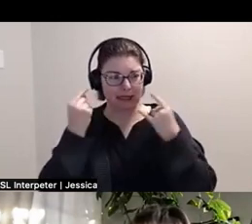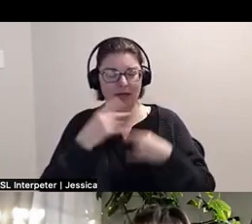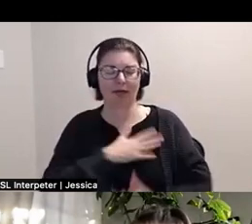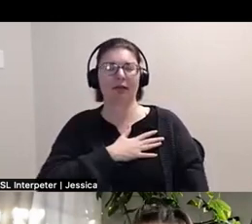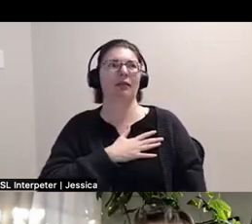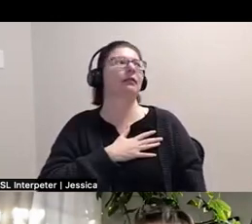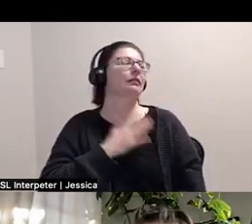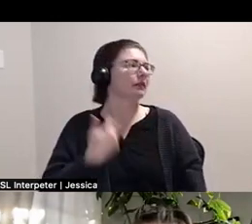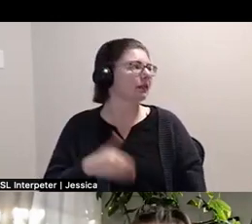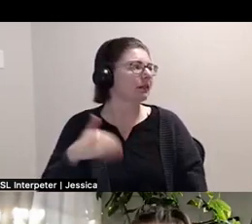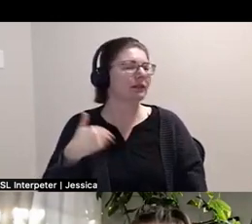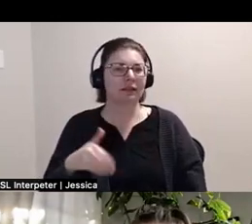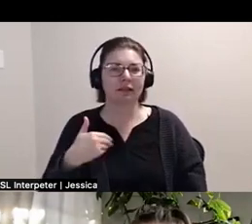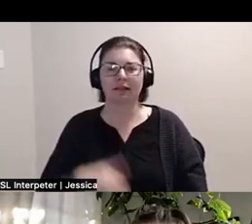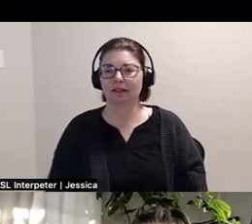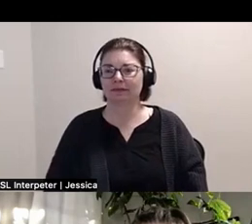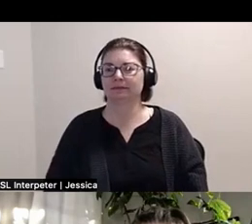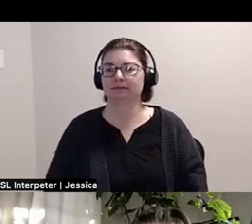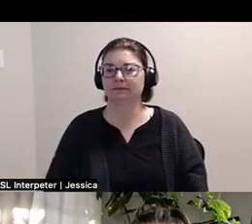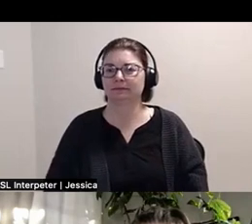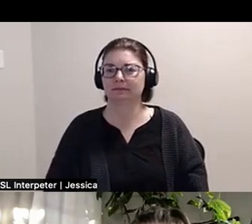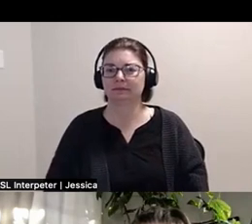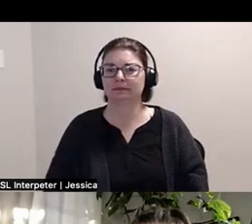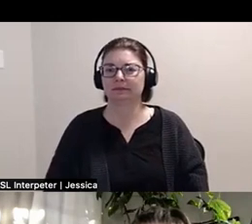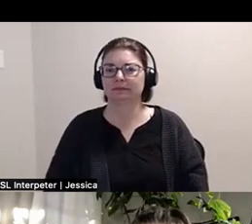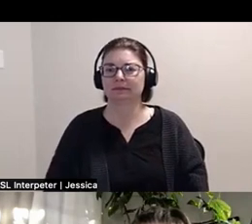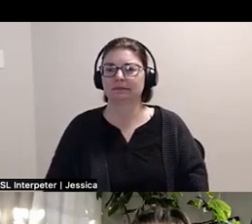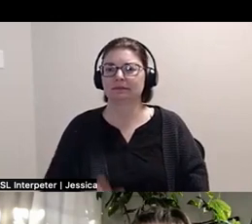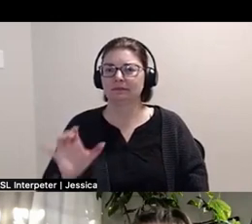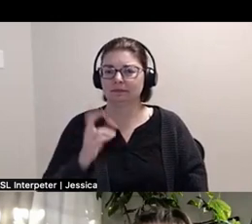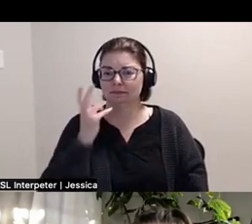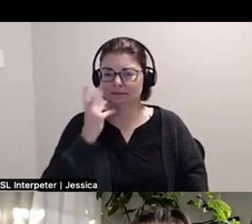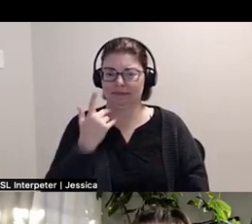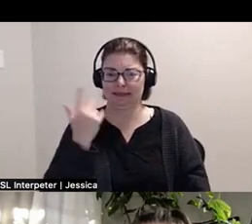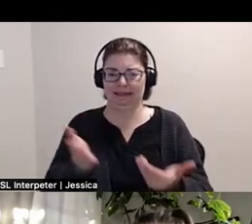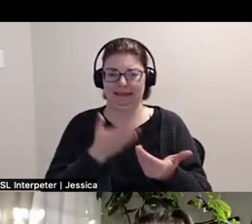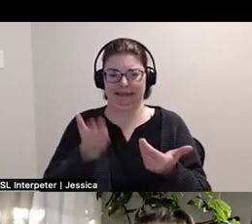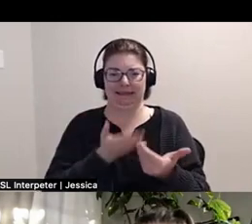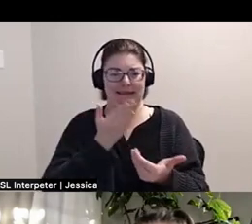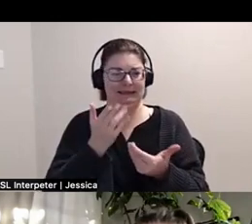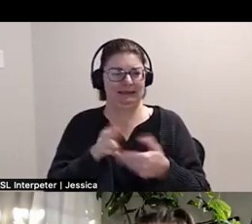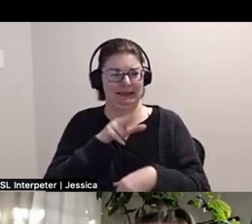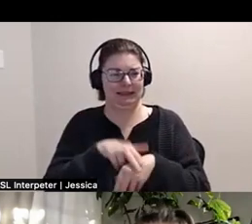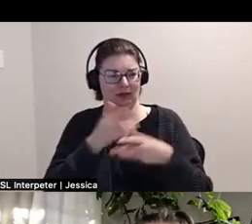to see that it also like see it just be such a like an easy natural thing that we're doing.